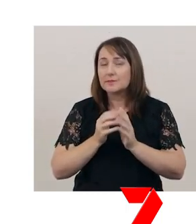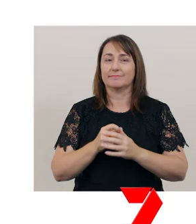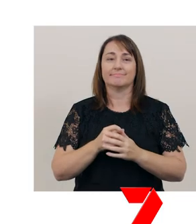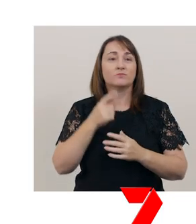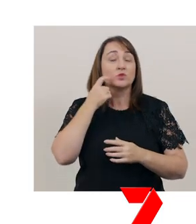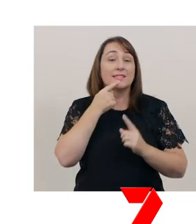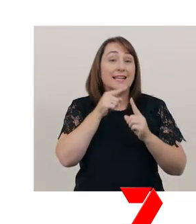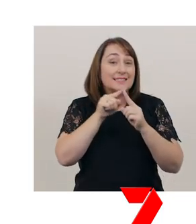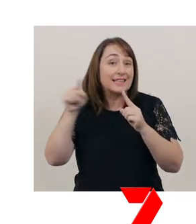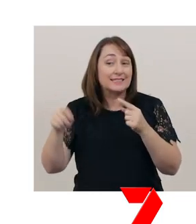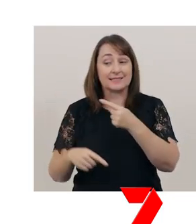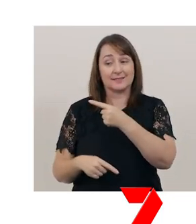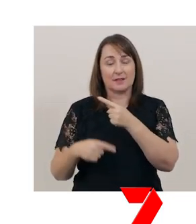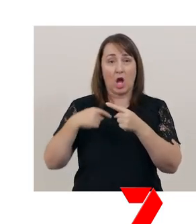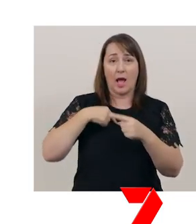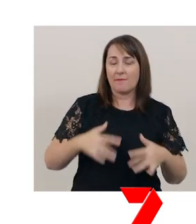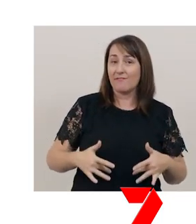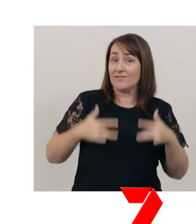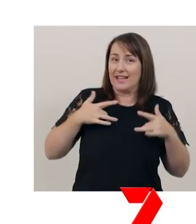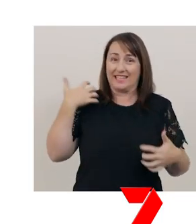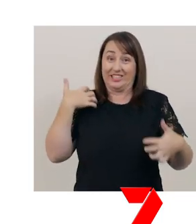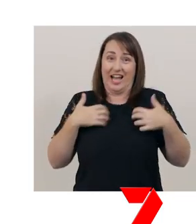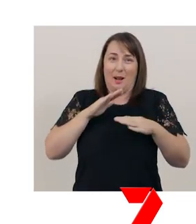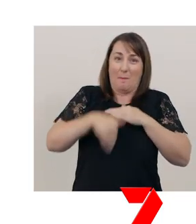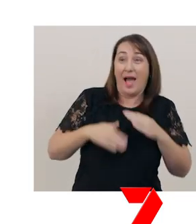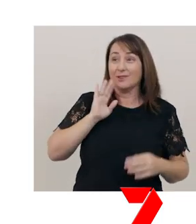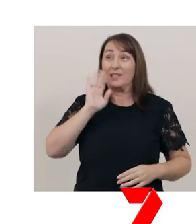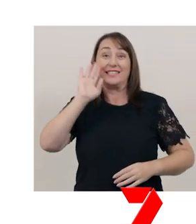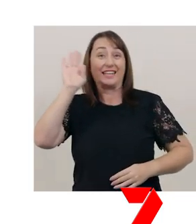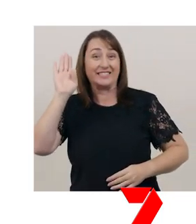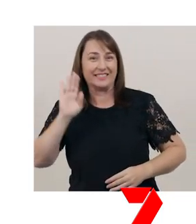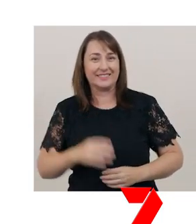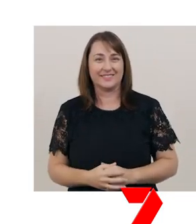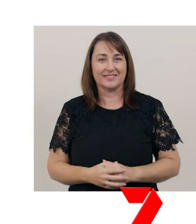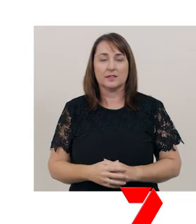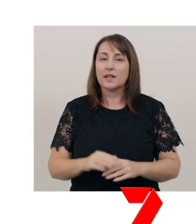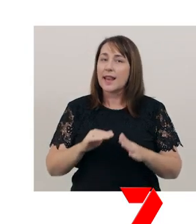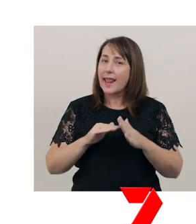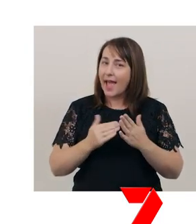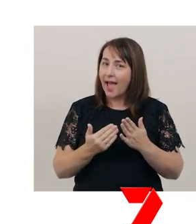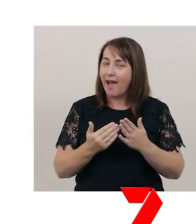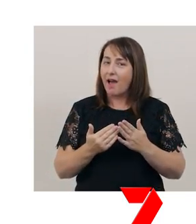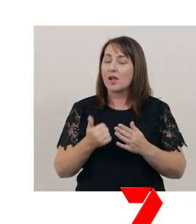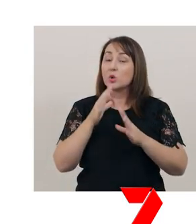"I am feeling excited about giving a presentation." Now, try saying it quietly.